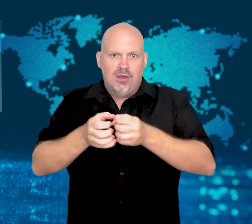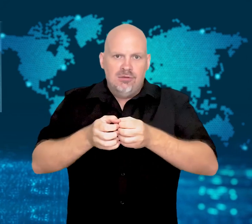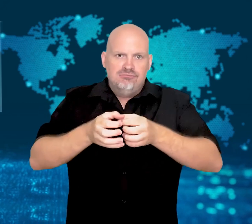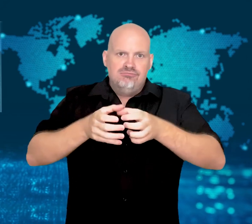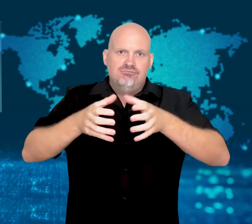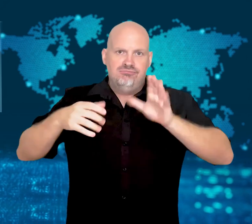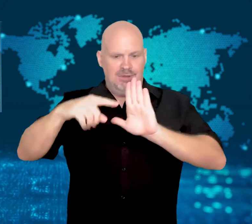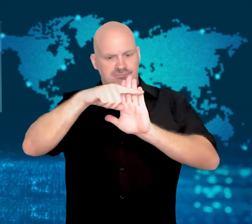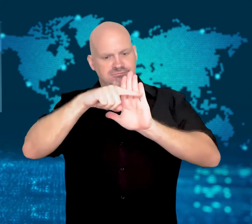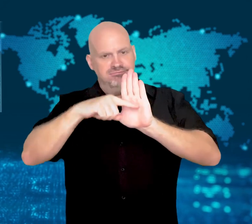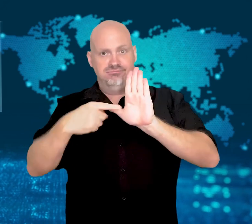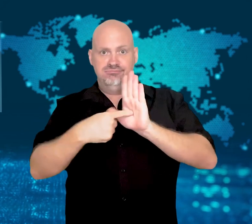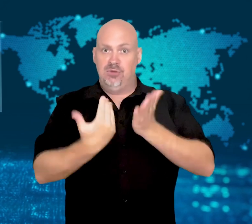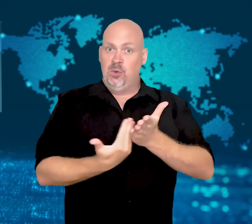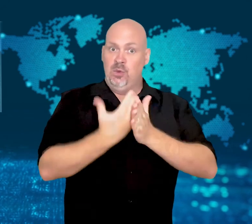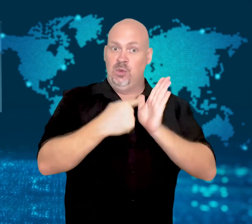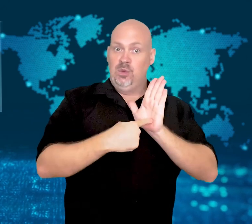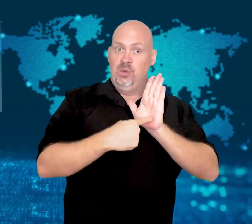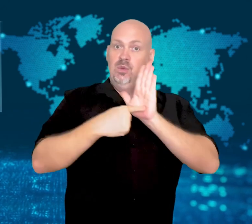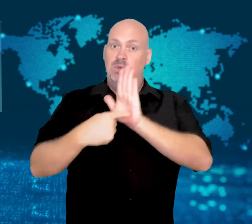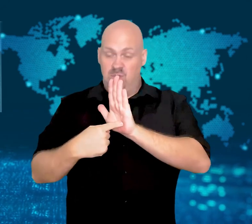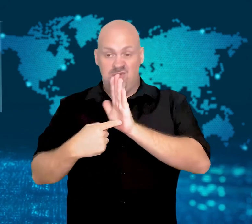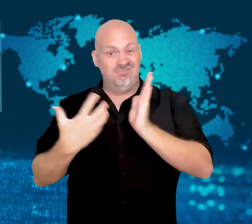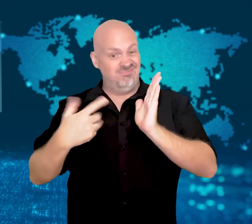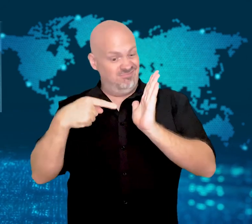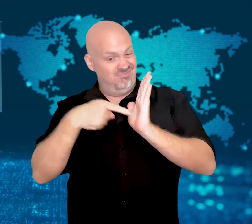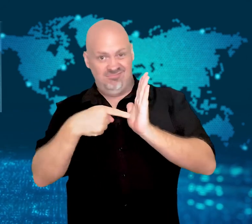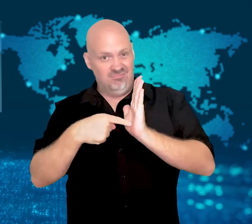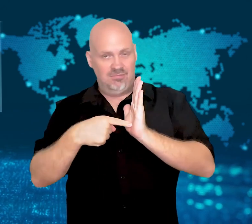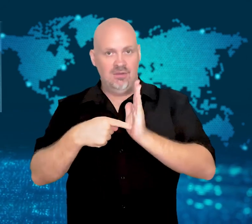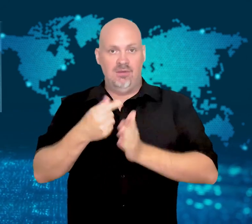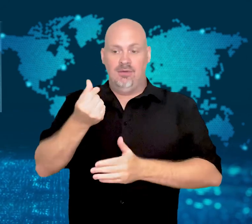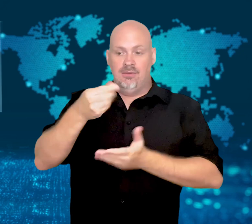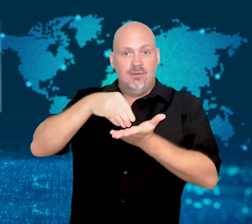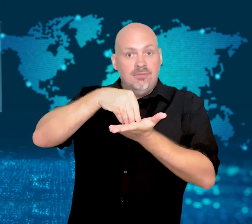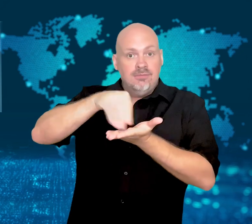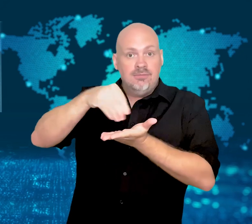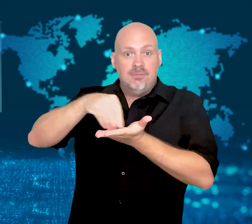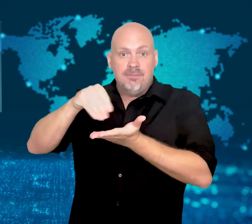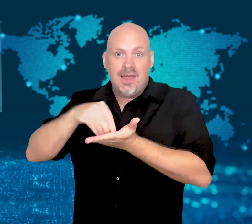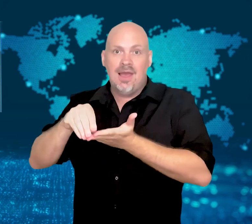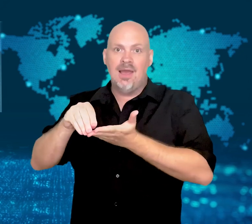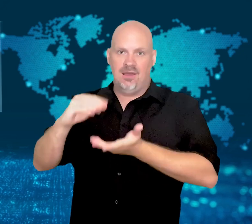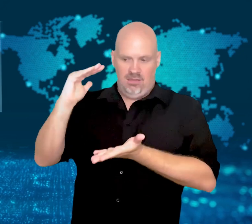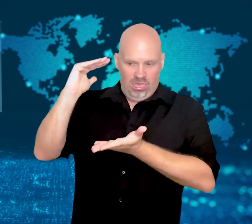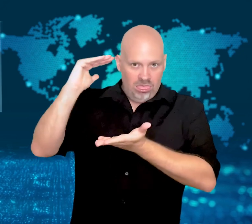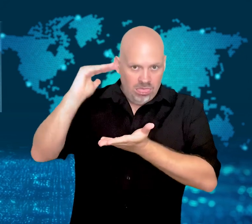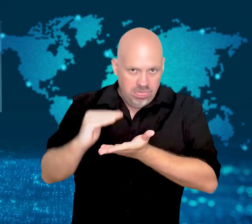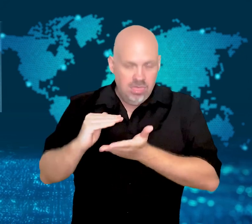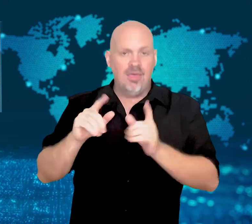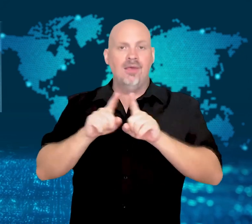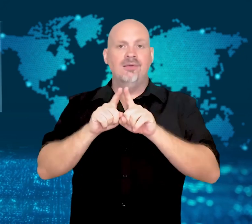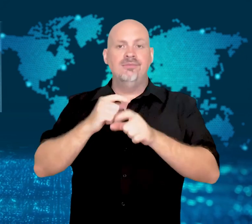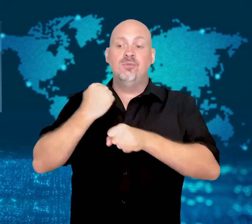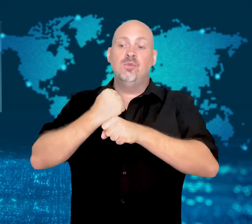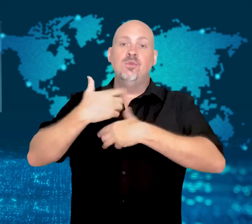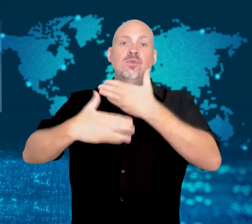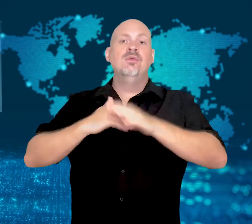spends on the salaries and pensions of its service people.